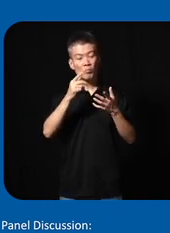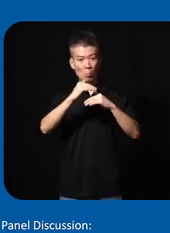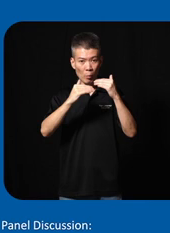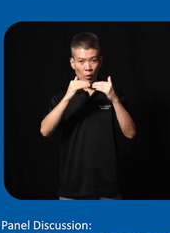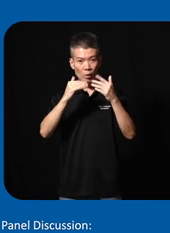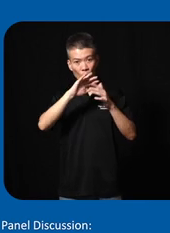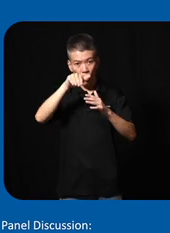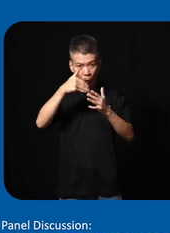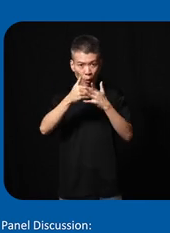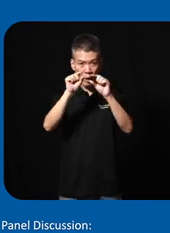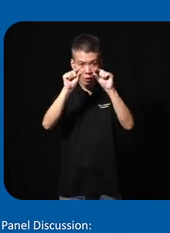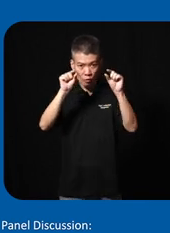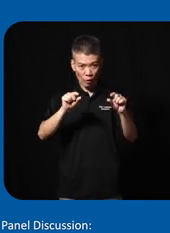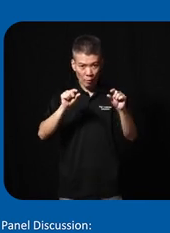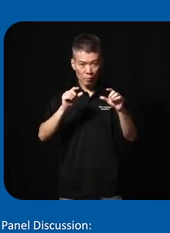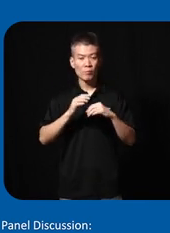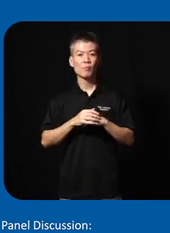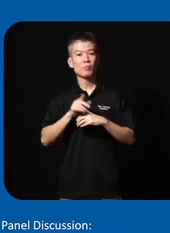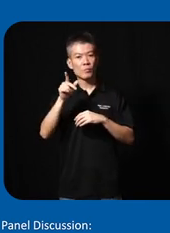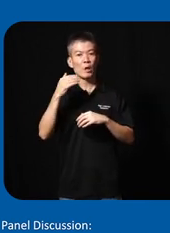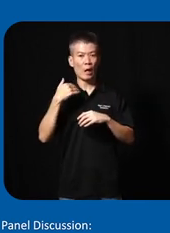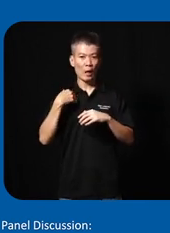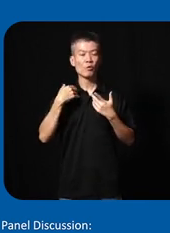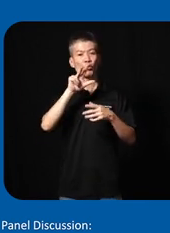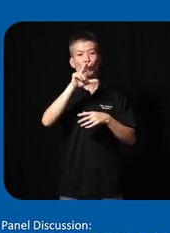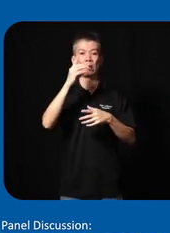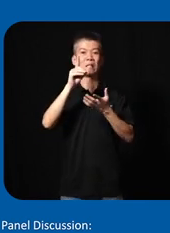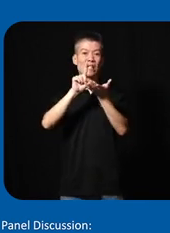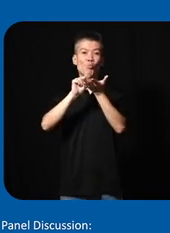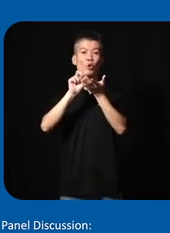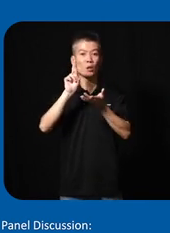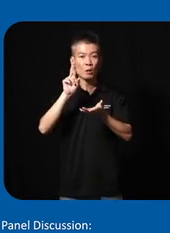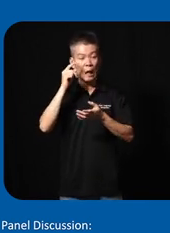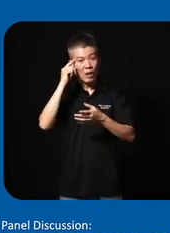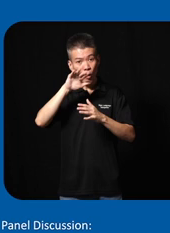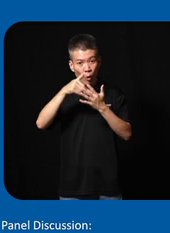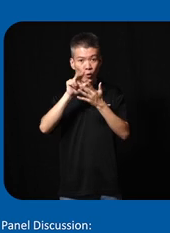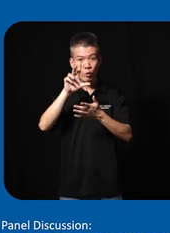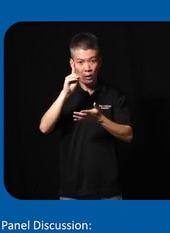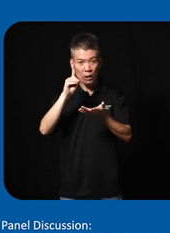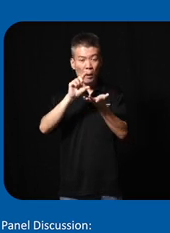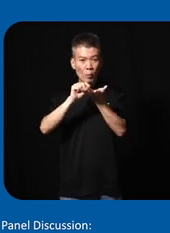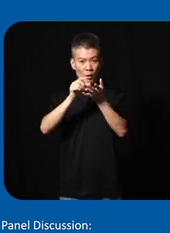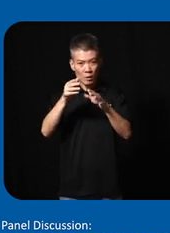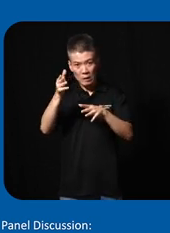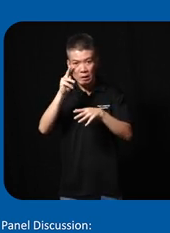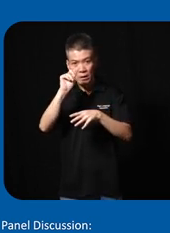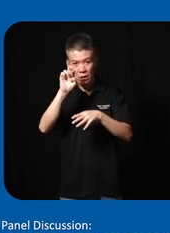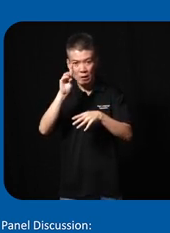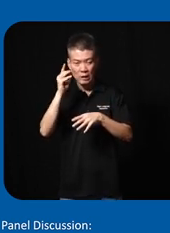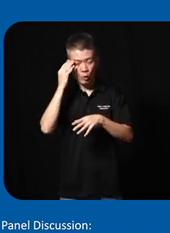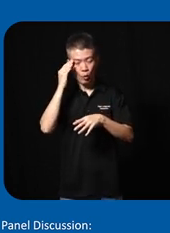an entire frame they hacked a 3D printer I think all the 3D printing not nerds here they will know